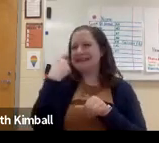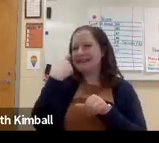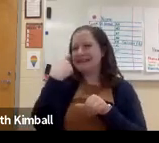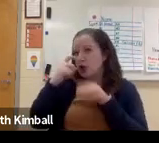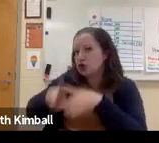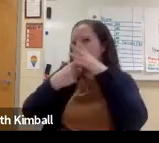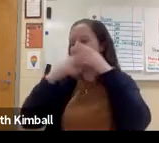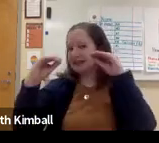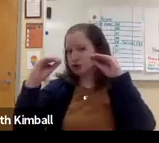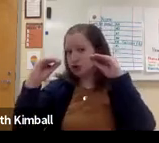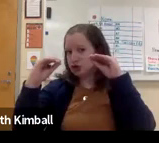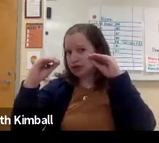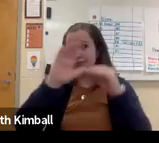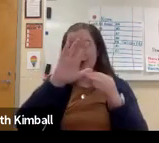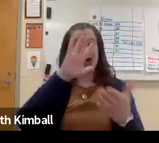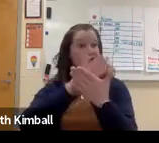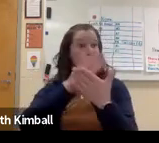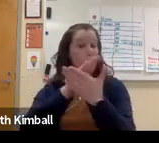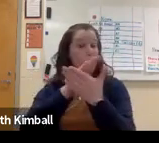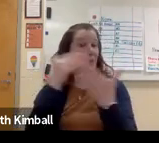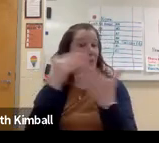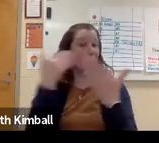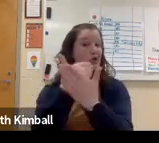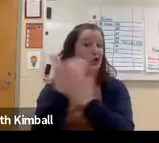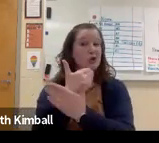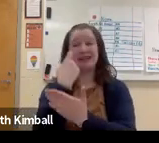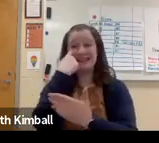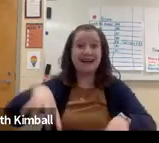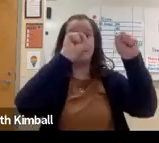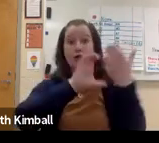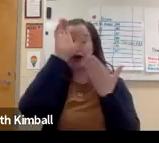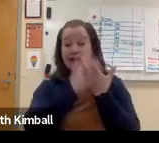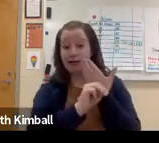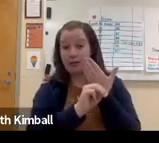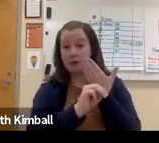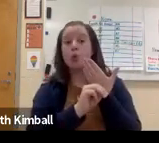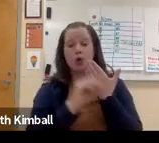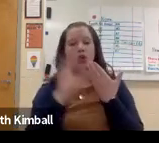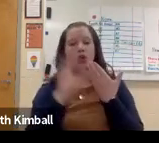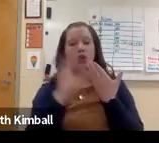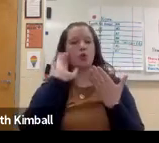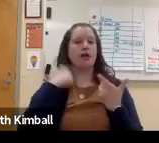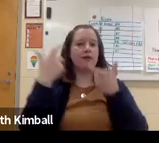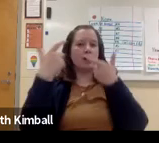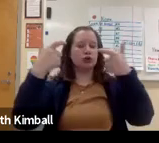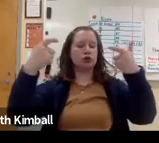Now, with computer science, if you're just beginning to teach or if it's a new program that's being adopted